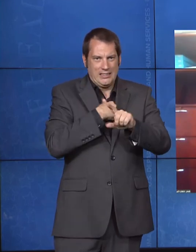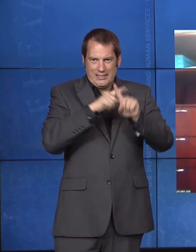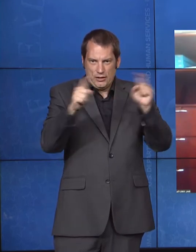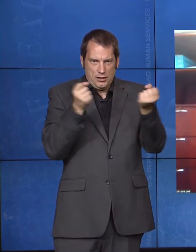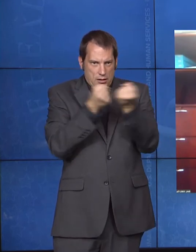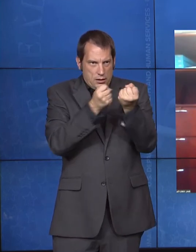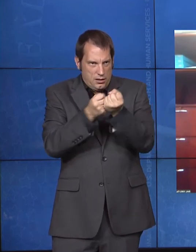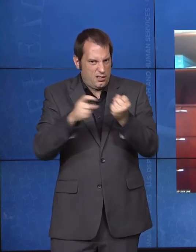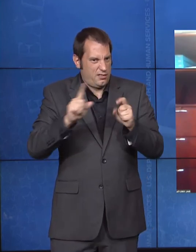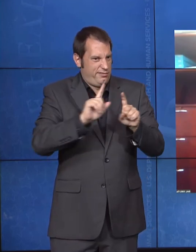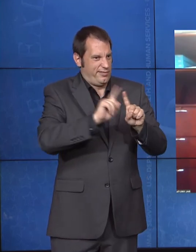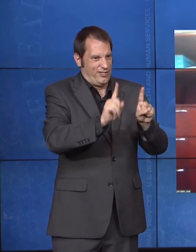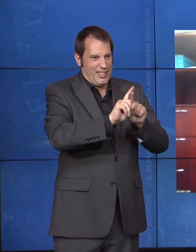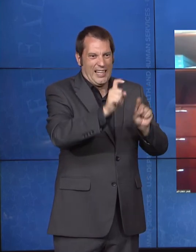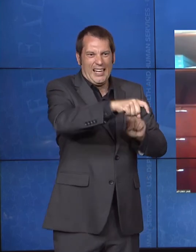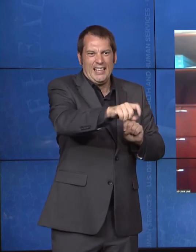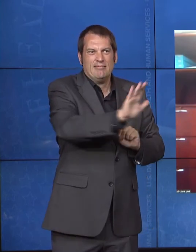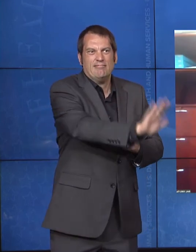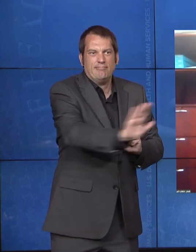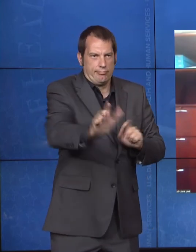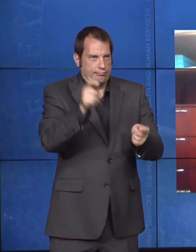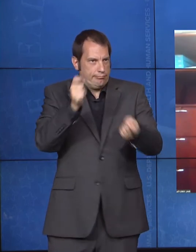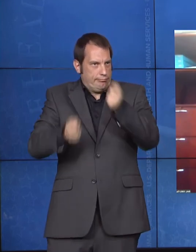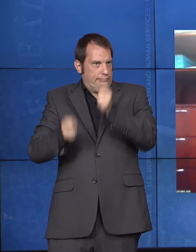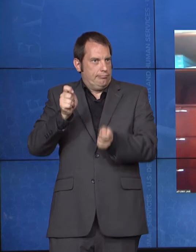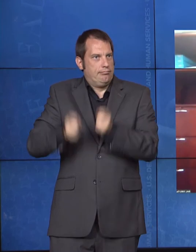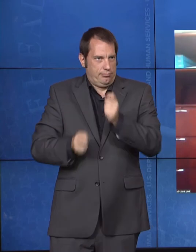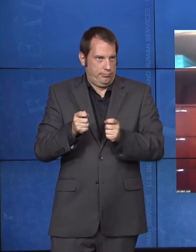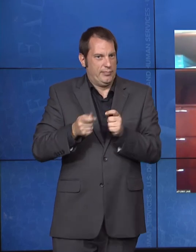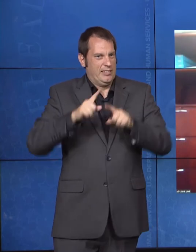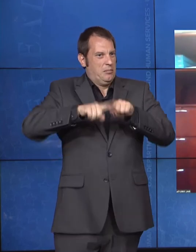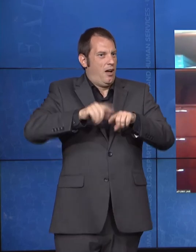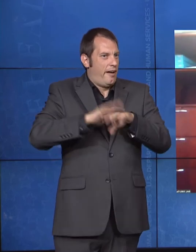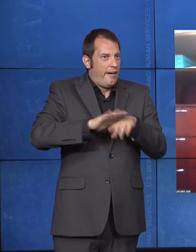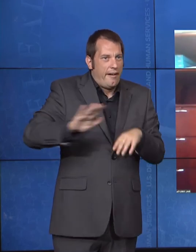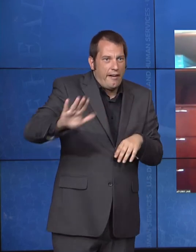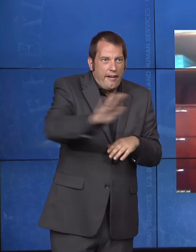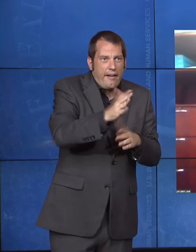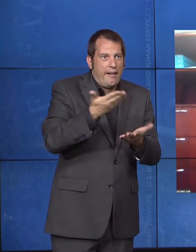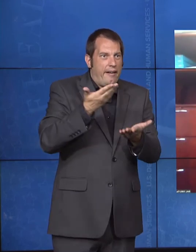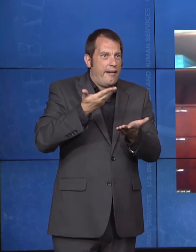evidence, are going to pay dividends for them and for our nation over time. And so, I really